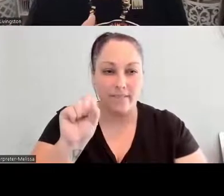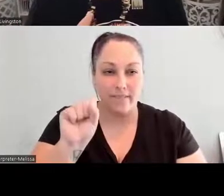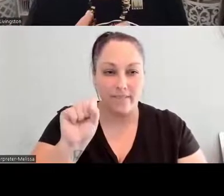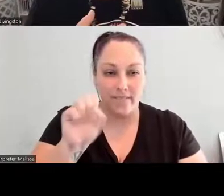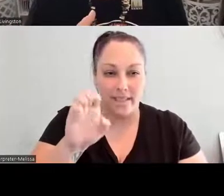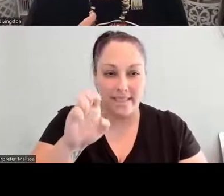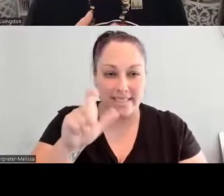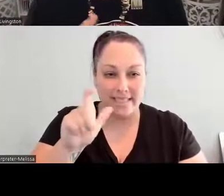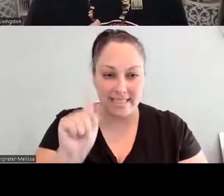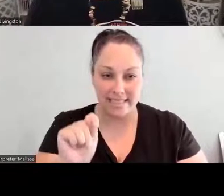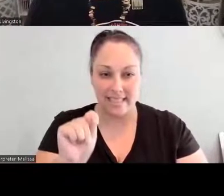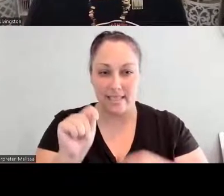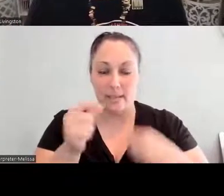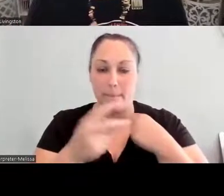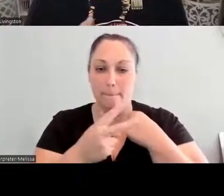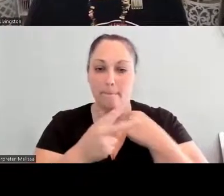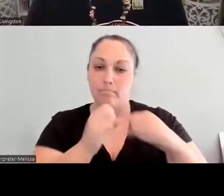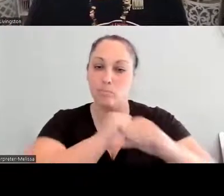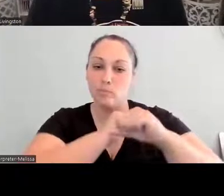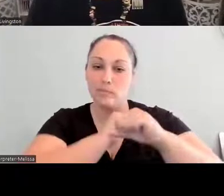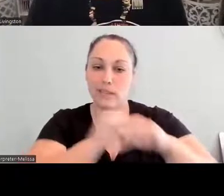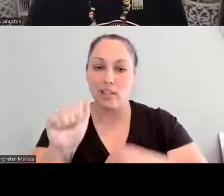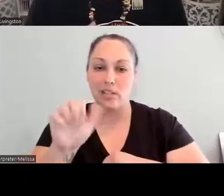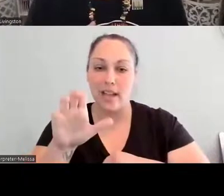be supported going forward to be able to protect our seeds.